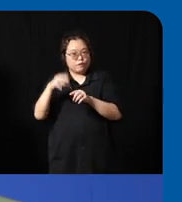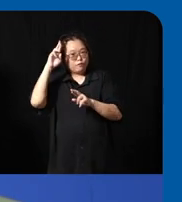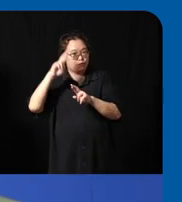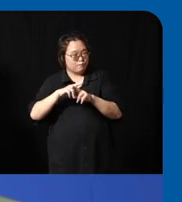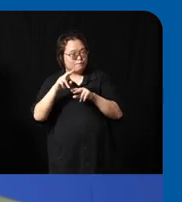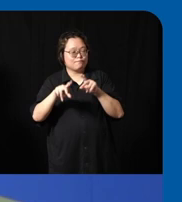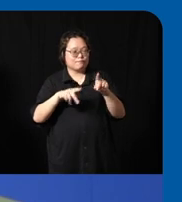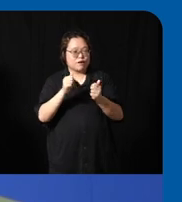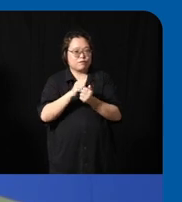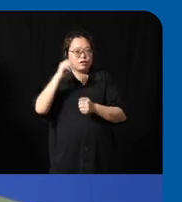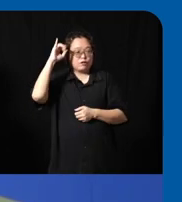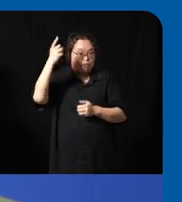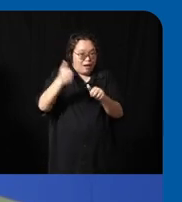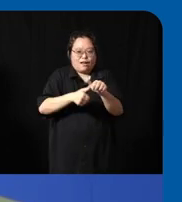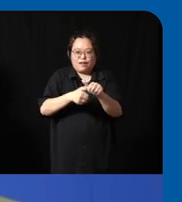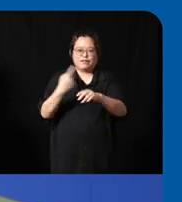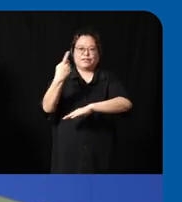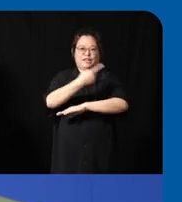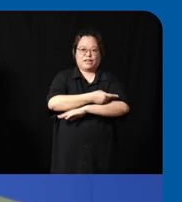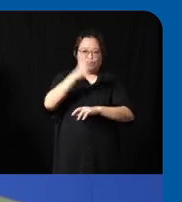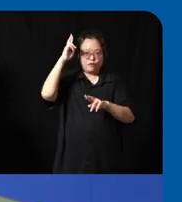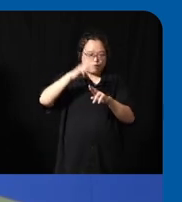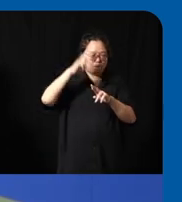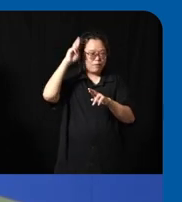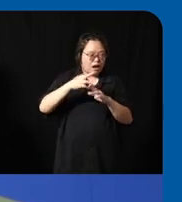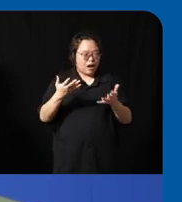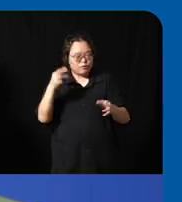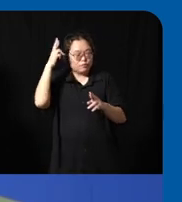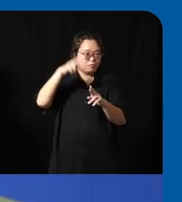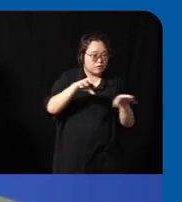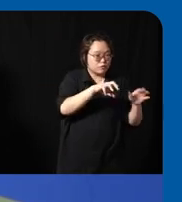on doing their daily choice right remember to do a laundry or remember to fix appointment to